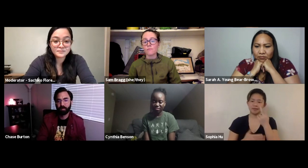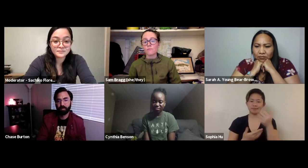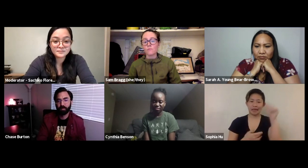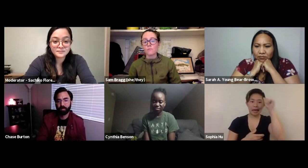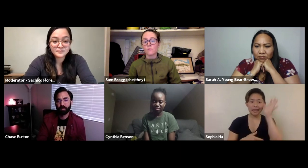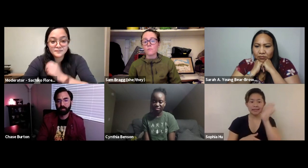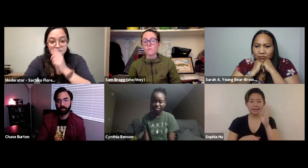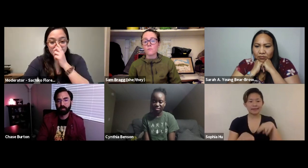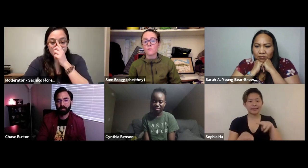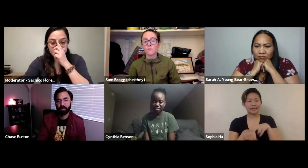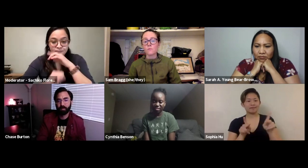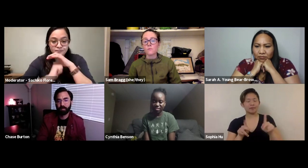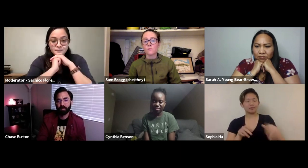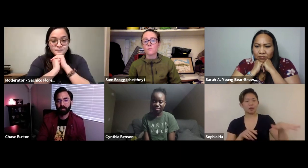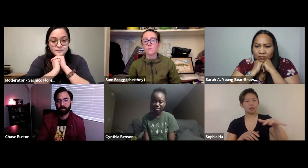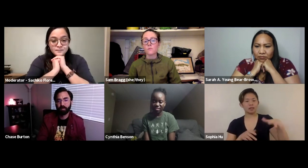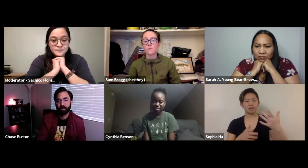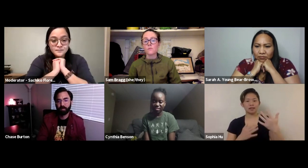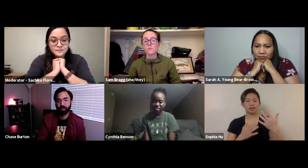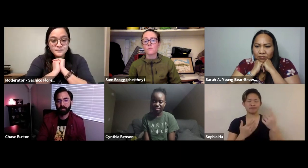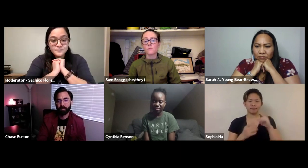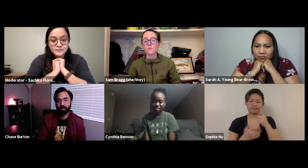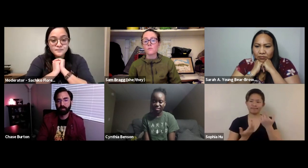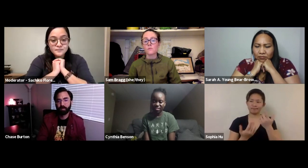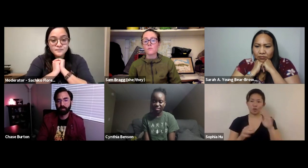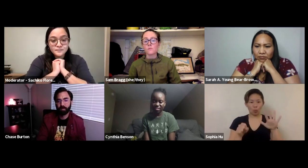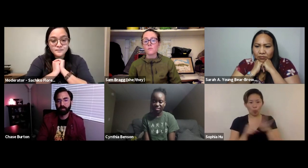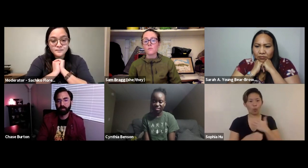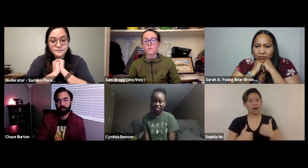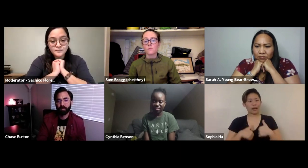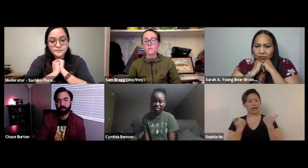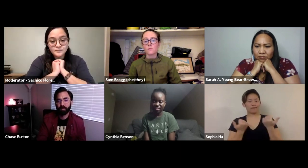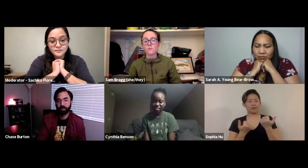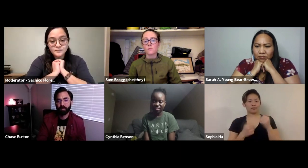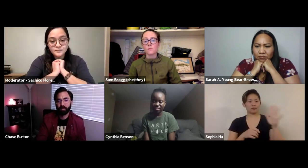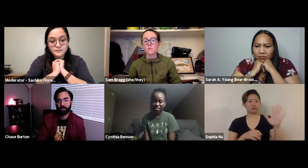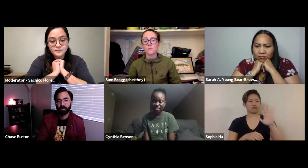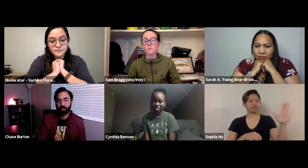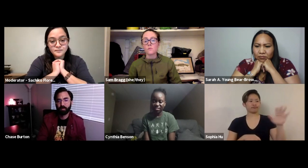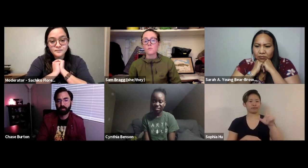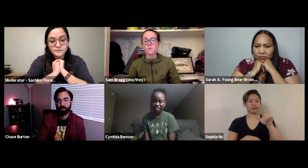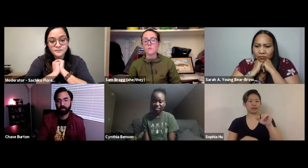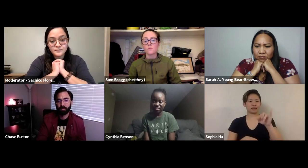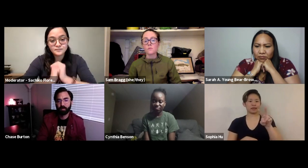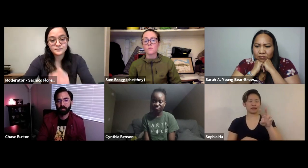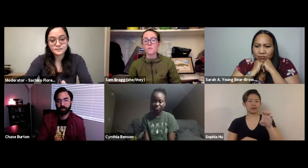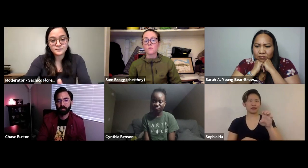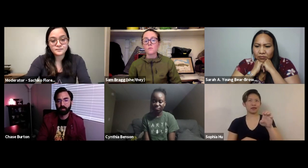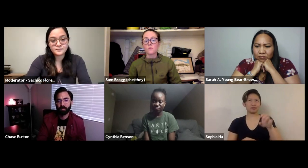that quite well. I felt that you know the Alaskan native people I mean that was their